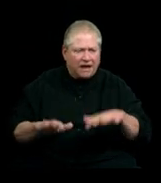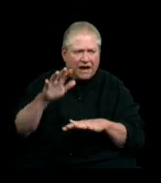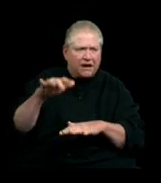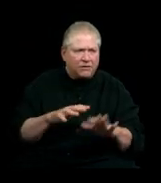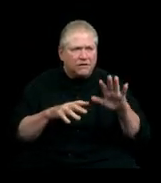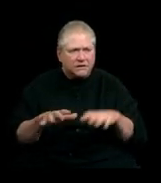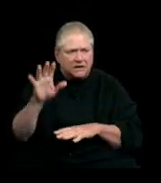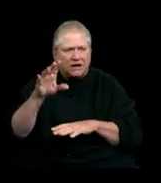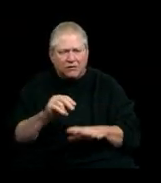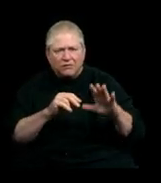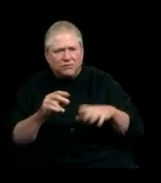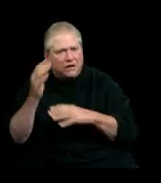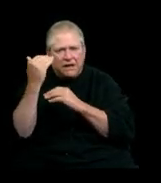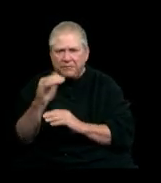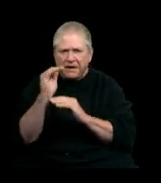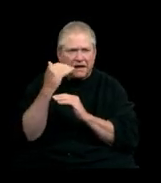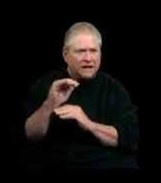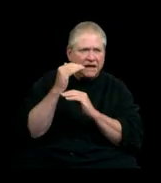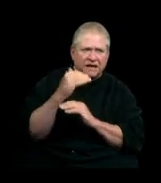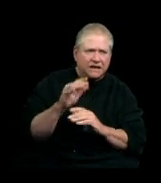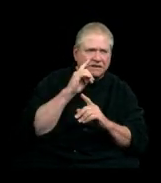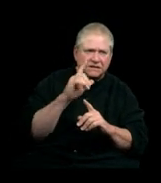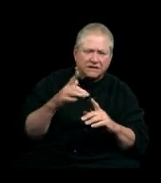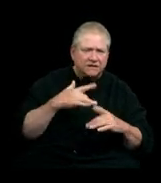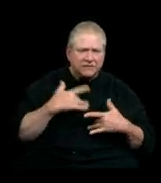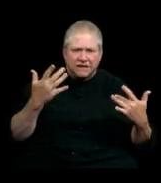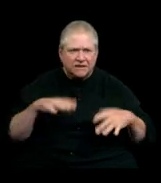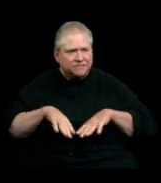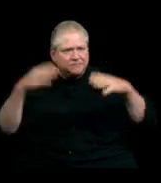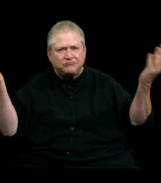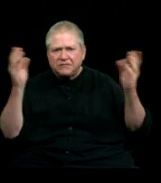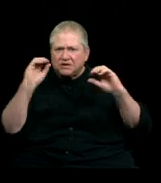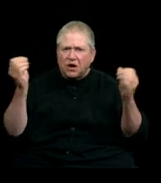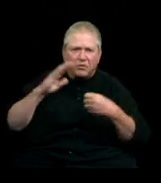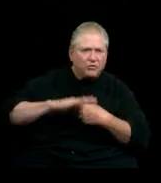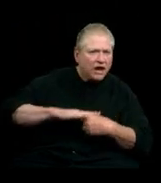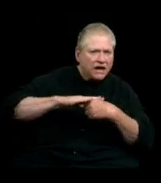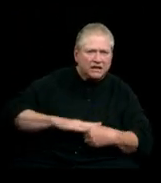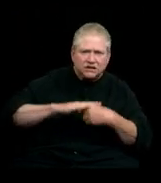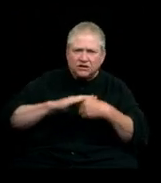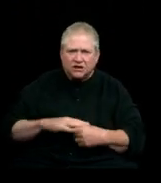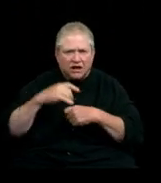No limits, no ceiling, no crown No pressure gonna hold me down